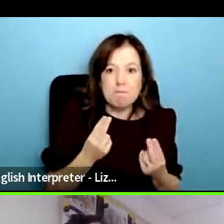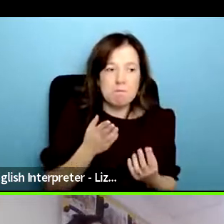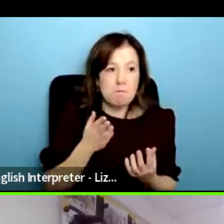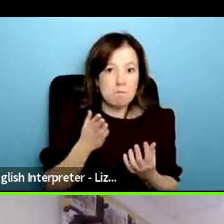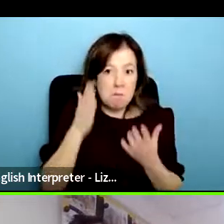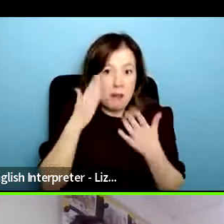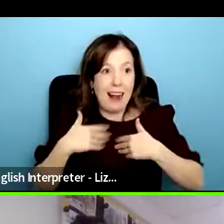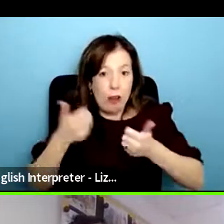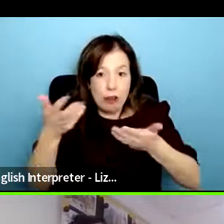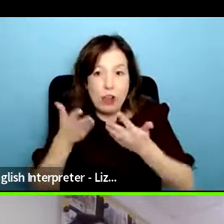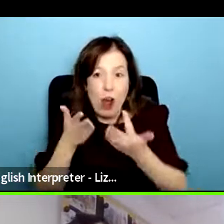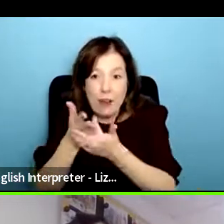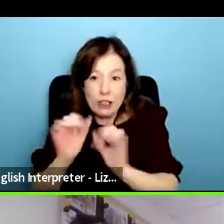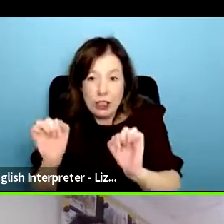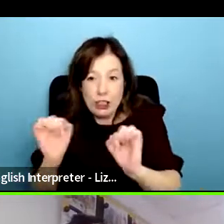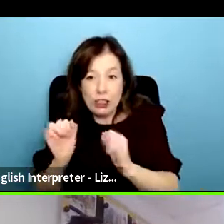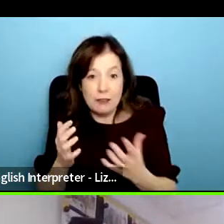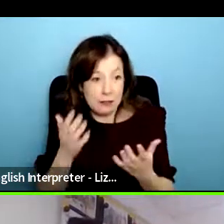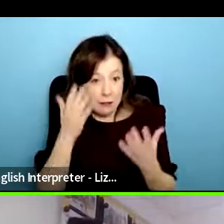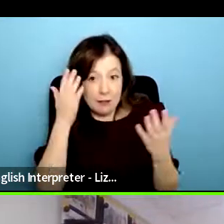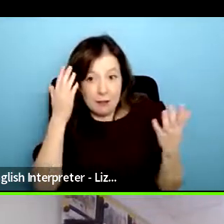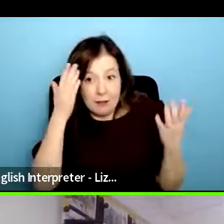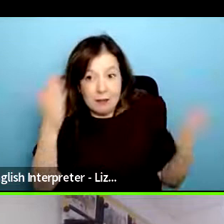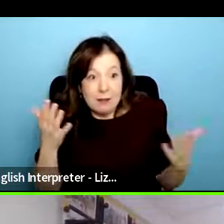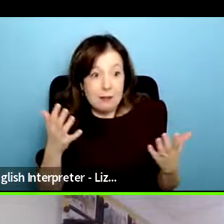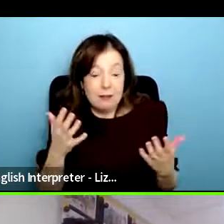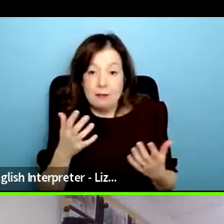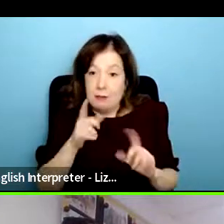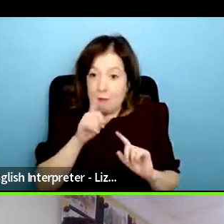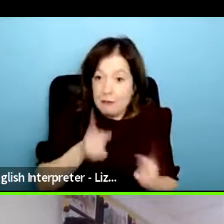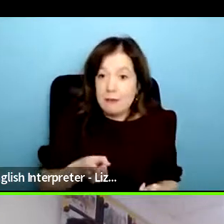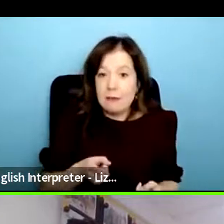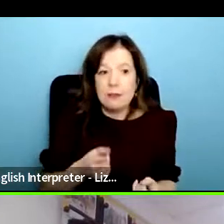they just can't can't do it so they need that support of someone doing it with them so what